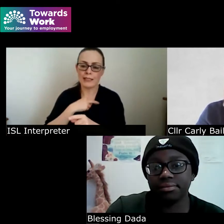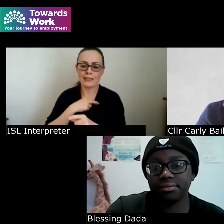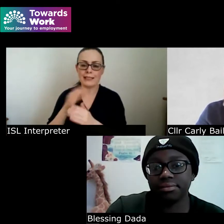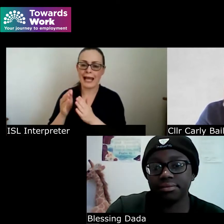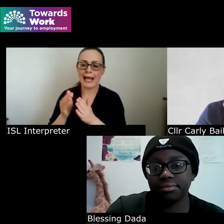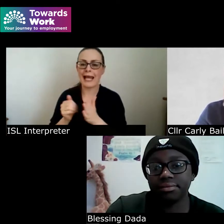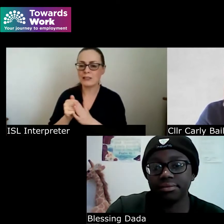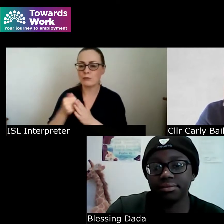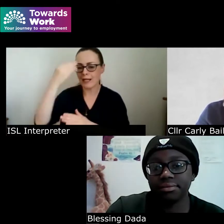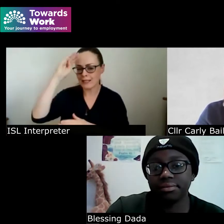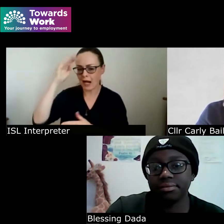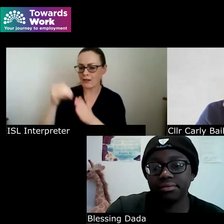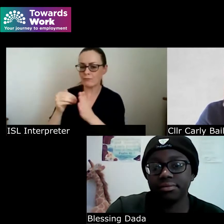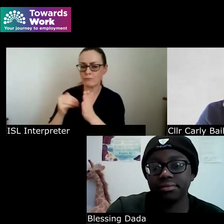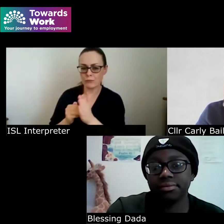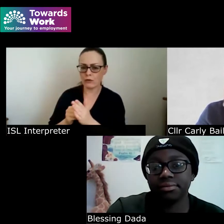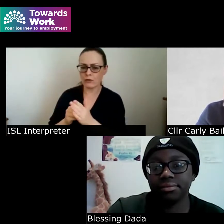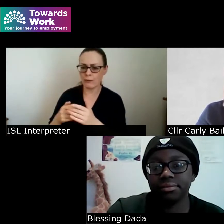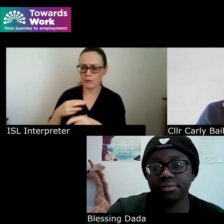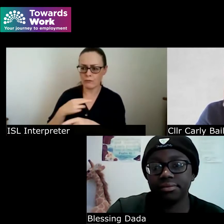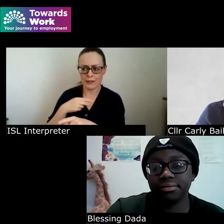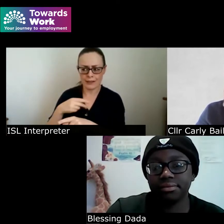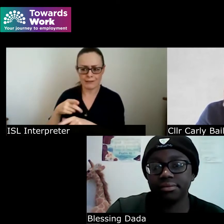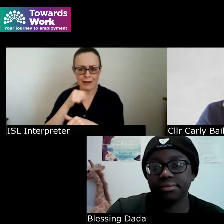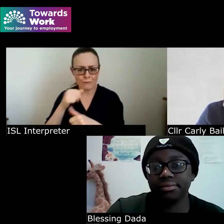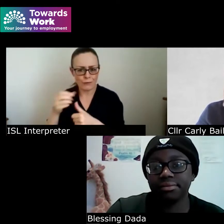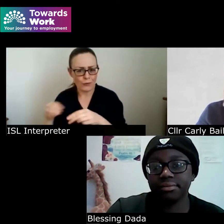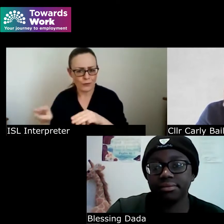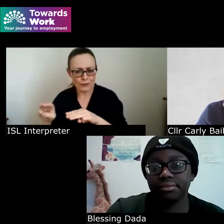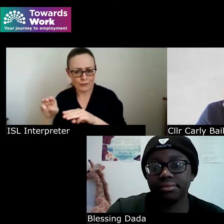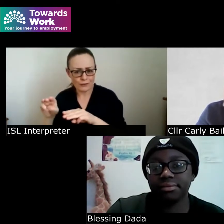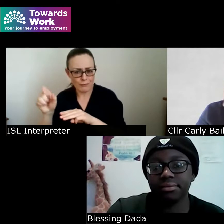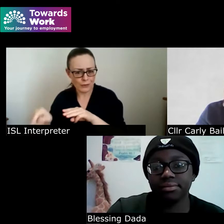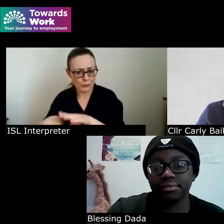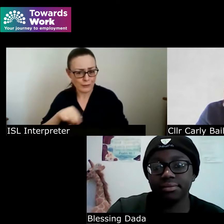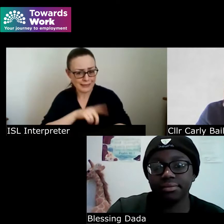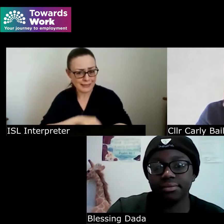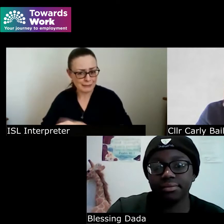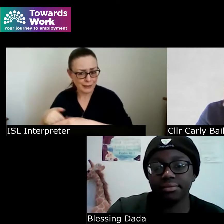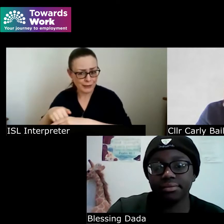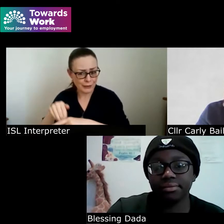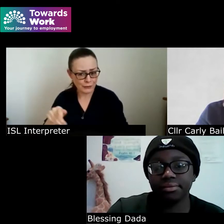there was basically no one else with disabilities so there is that that sort of isolating piece in